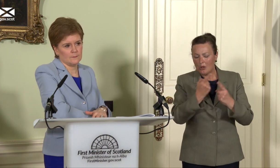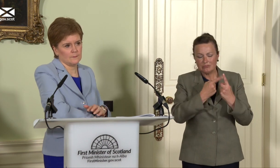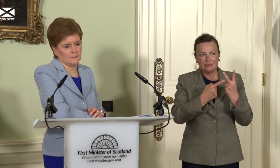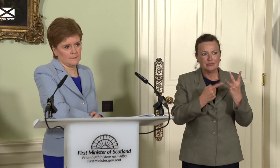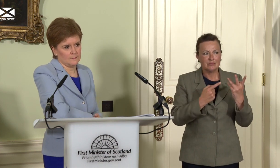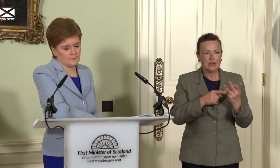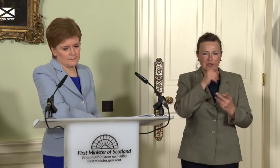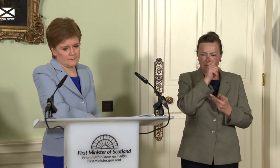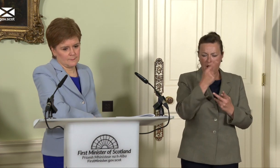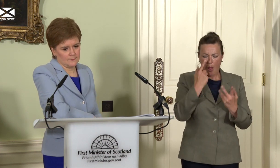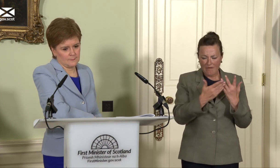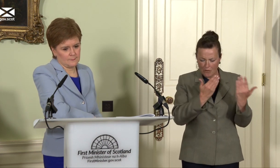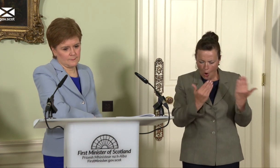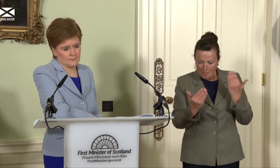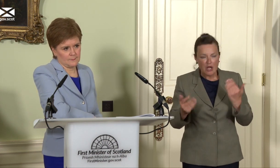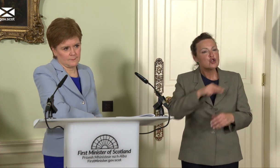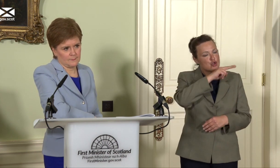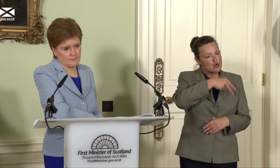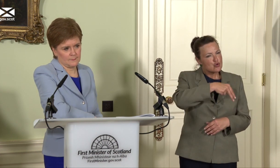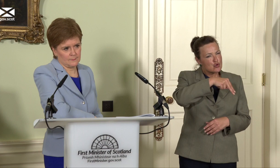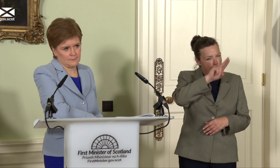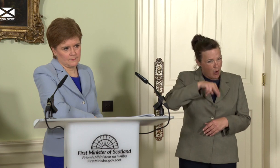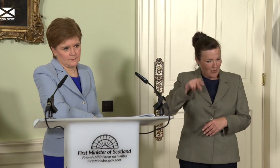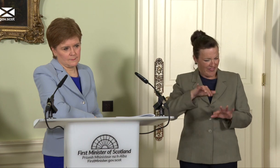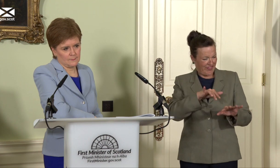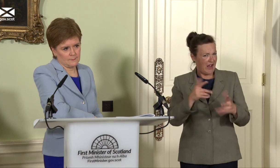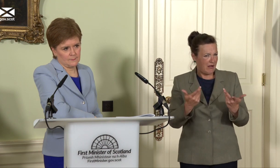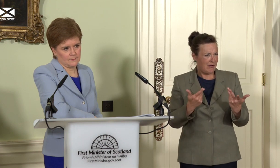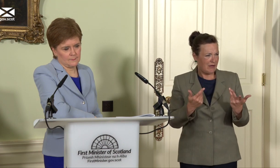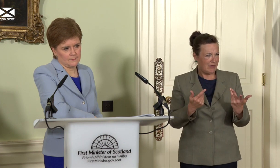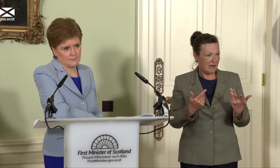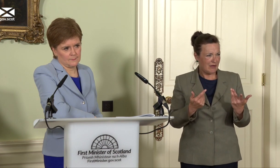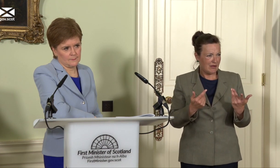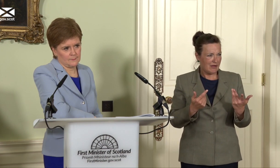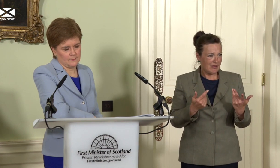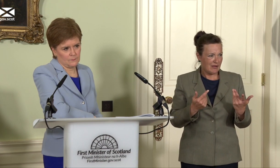of the comparator countries: Norway features very highly and, you know, we’ve already acknowledged